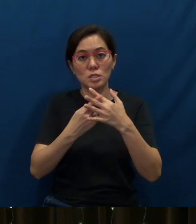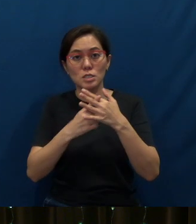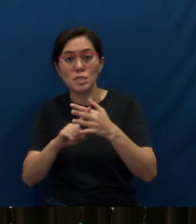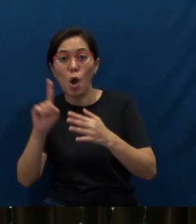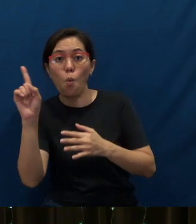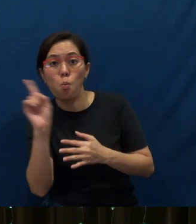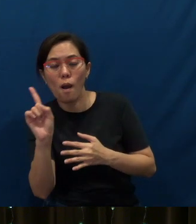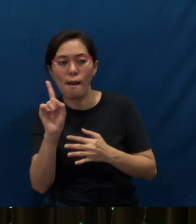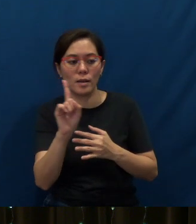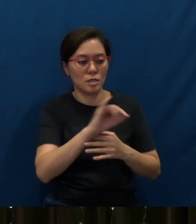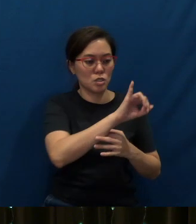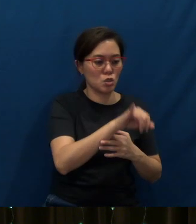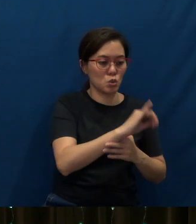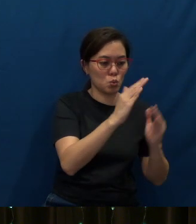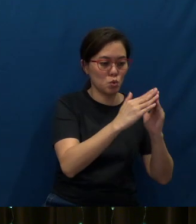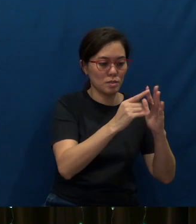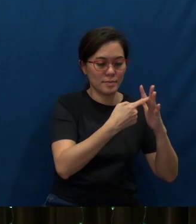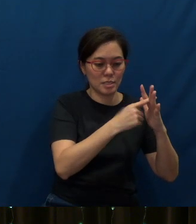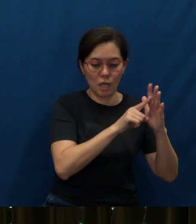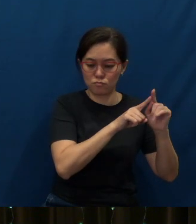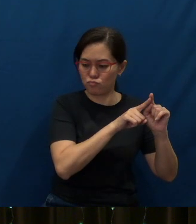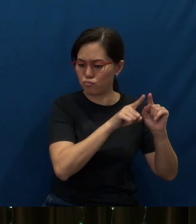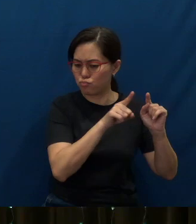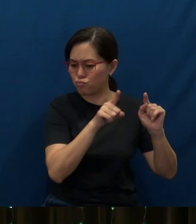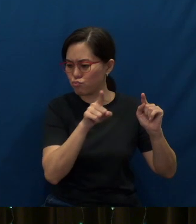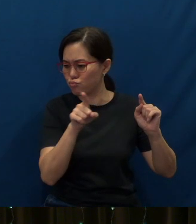and then extending to the ends of the earth.